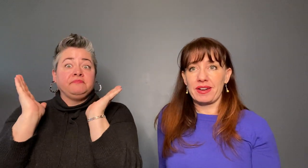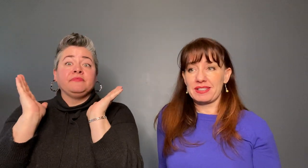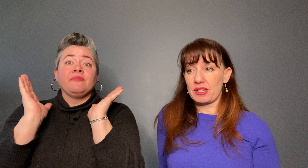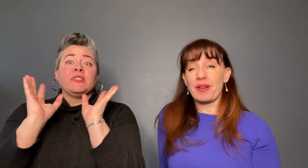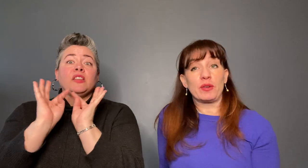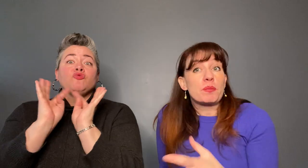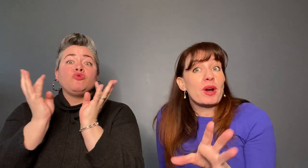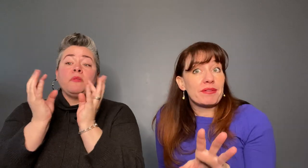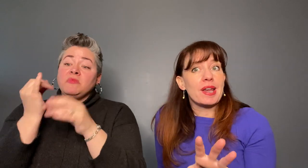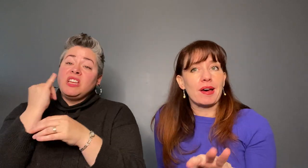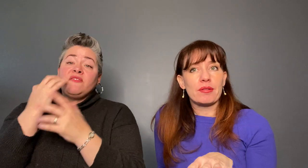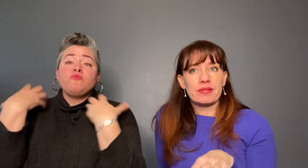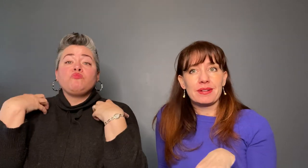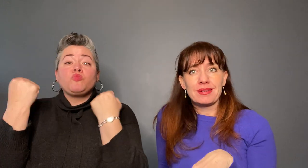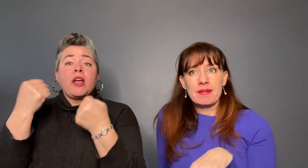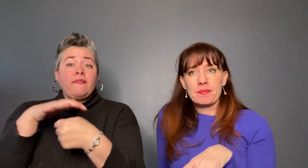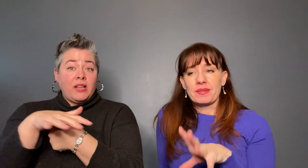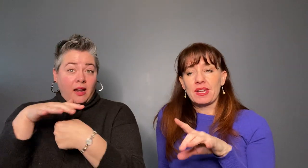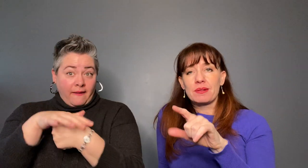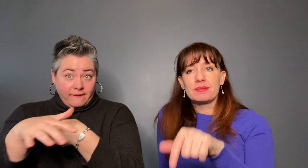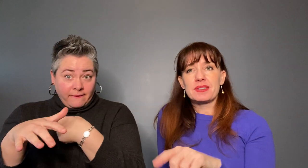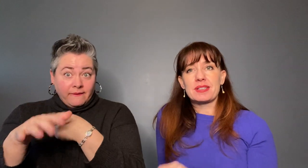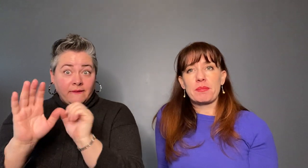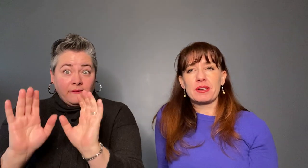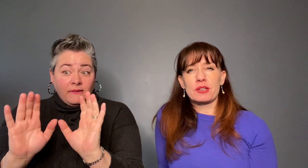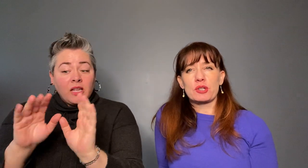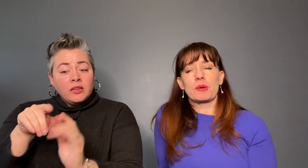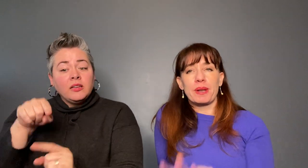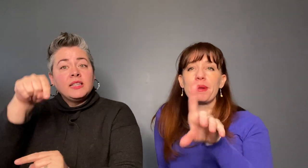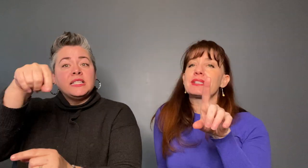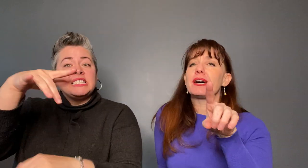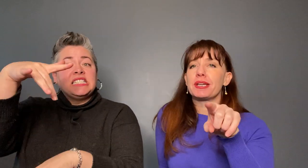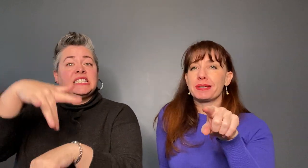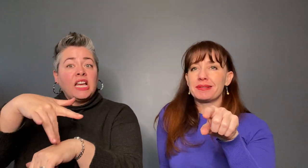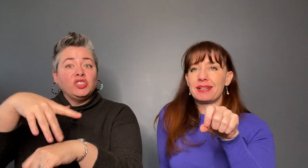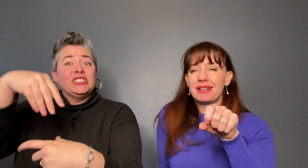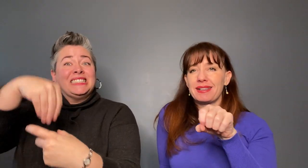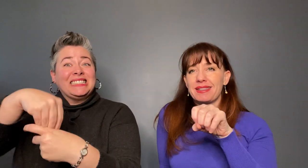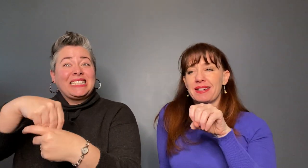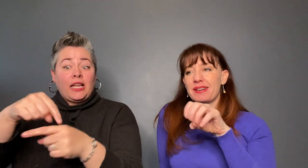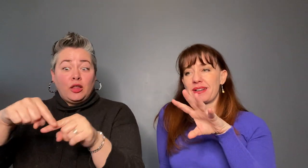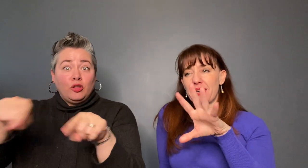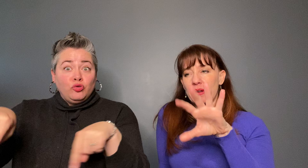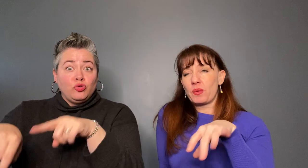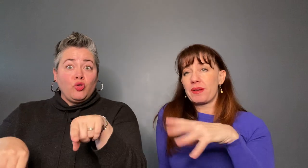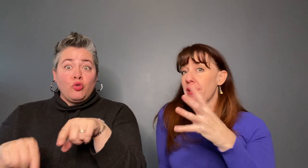you're brave enough, step into the circle. He says: I'm going to tell you that